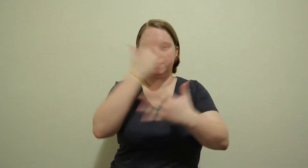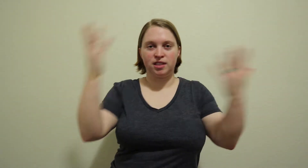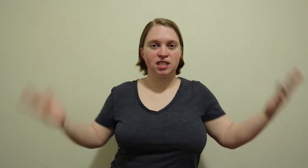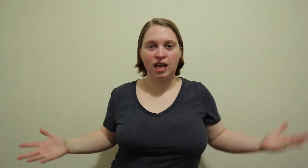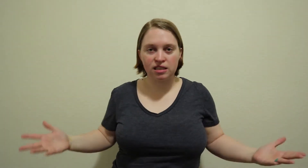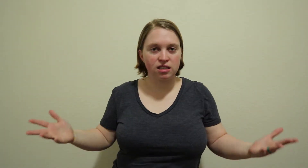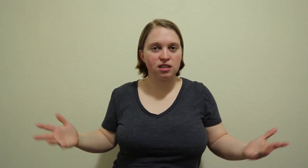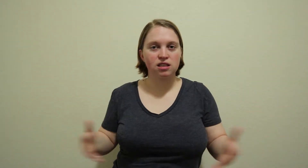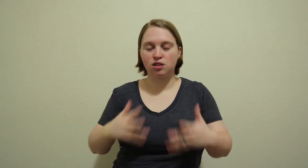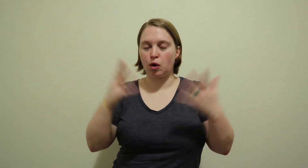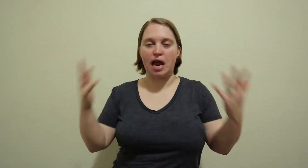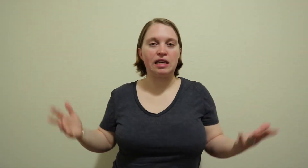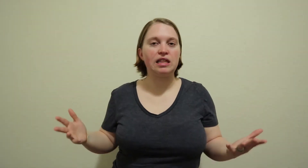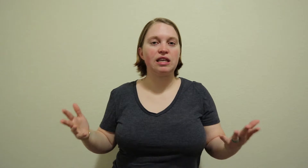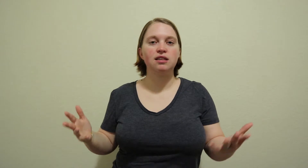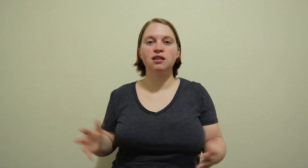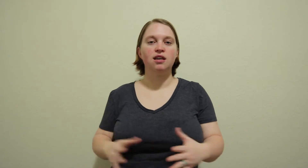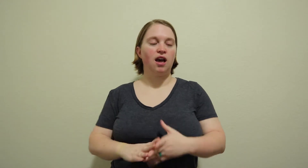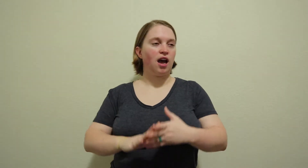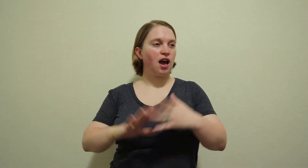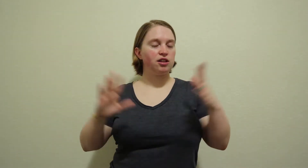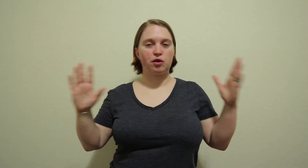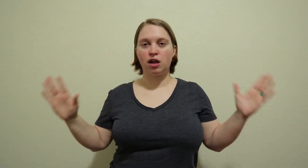sentences or anything and they're oh